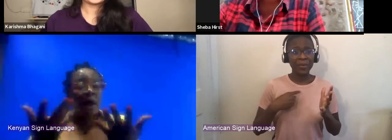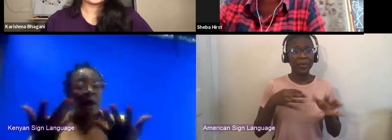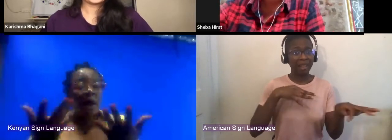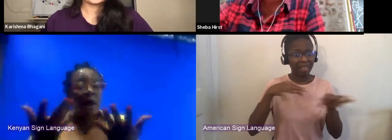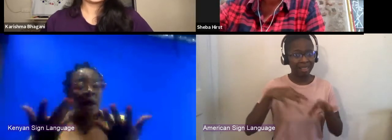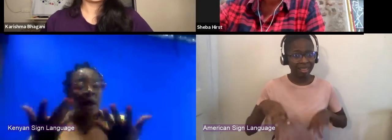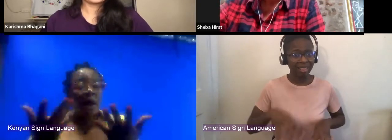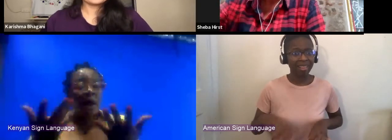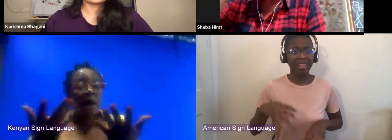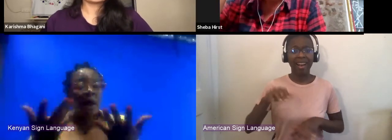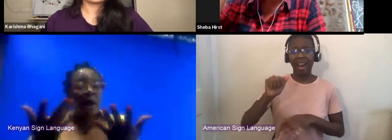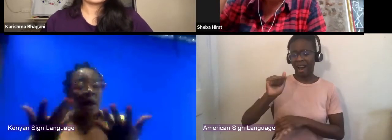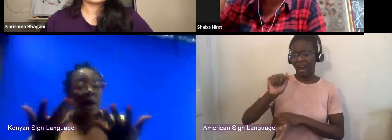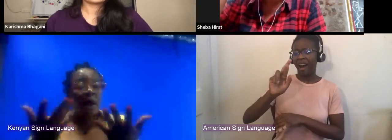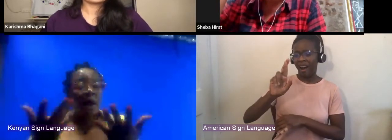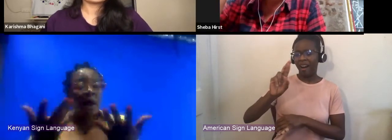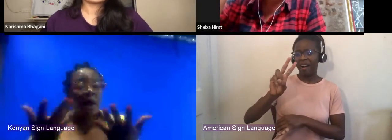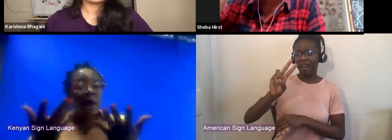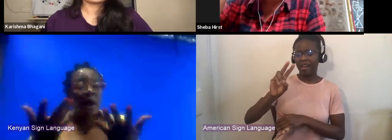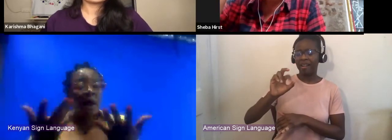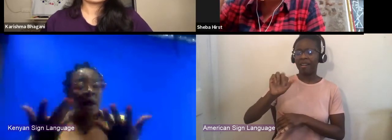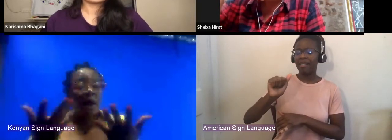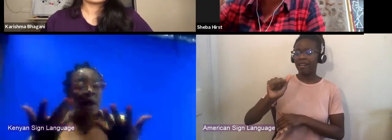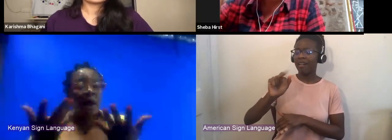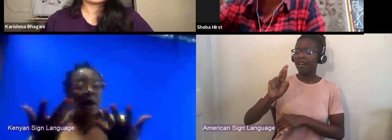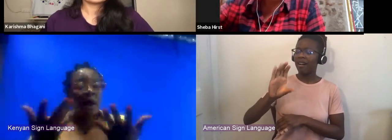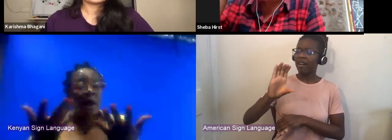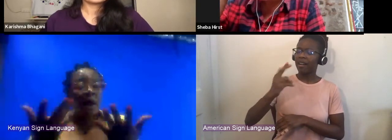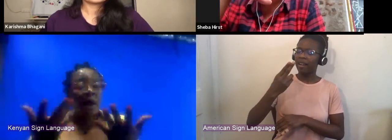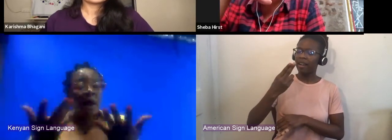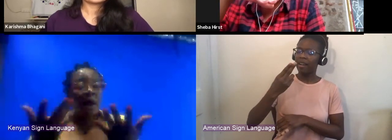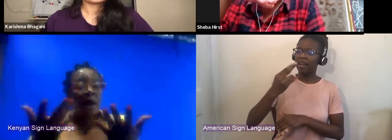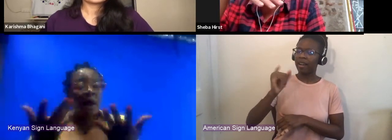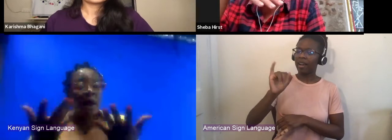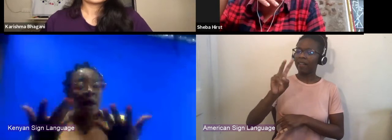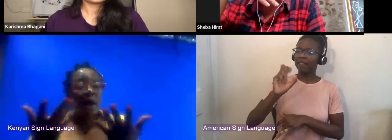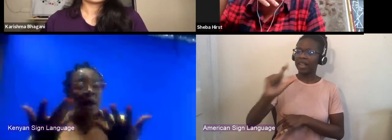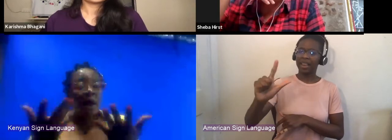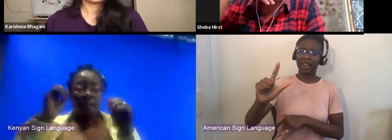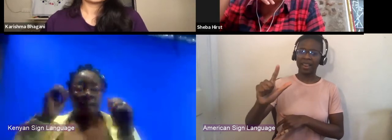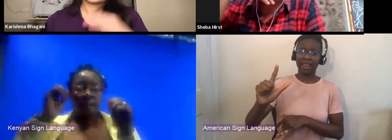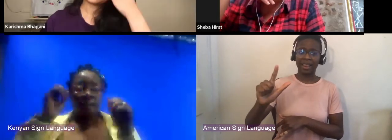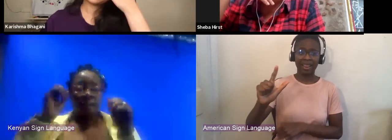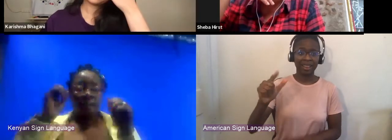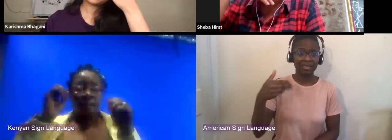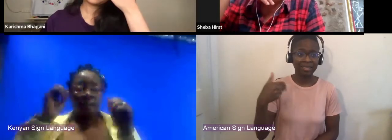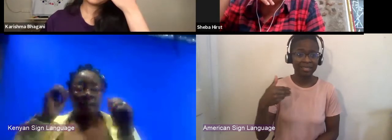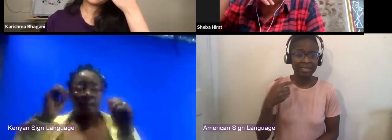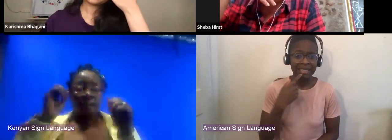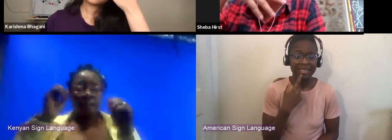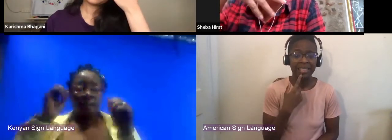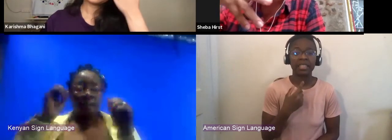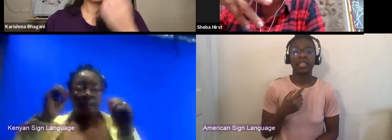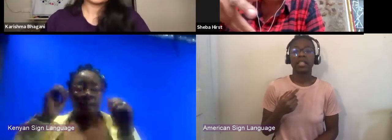archivally and maybe it's an interesting moment to talk about the project that we've been working on together